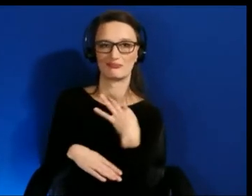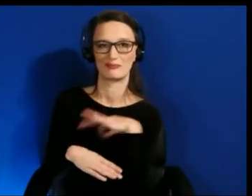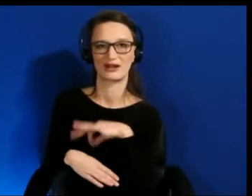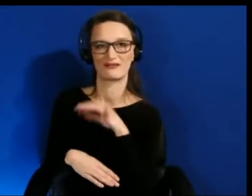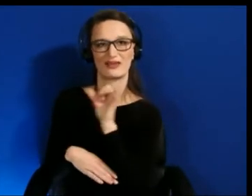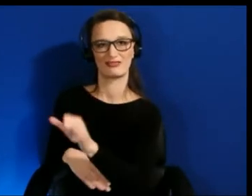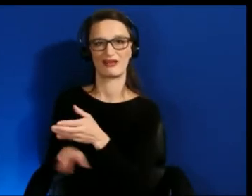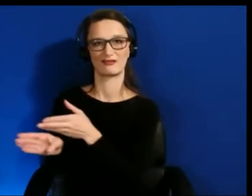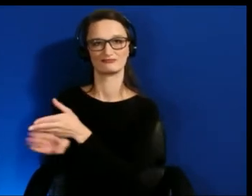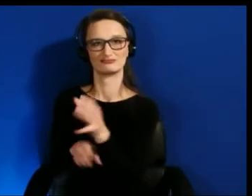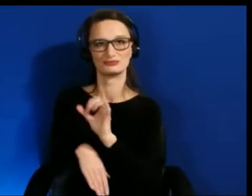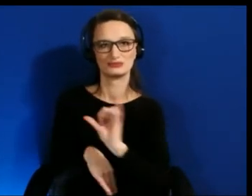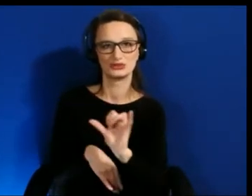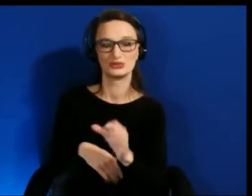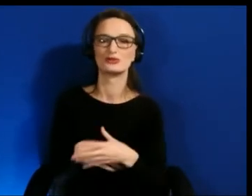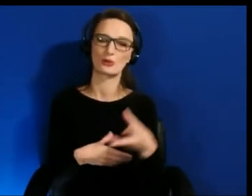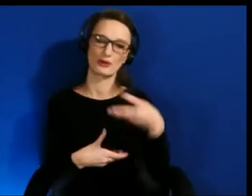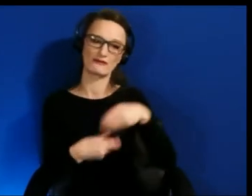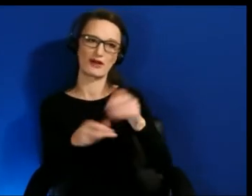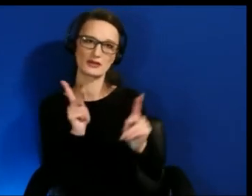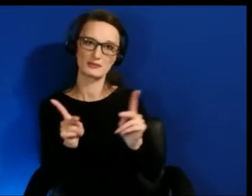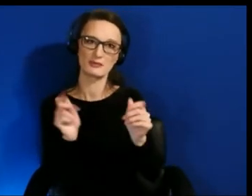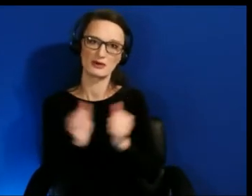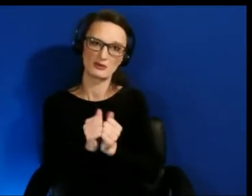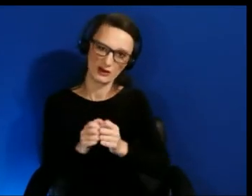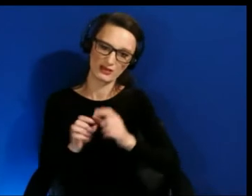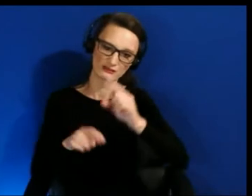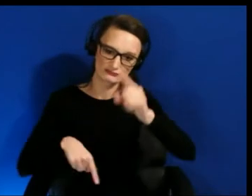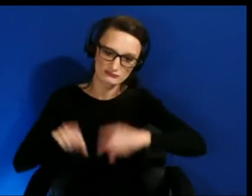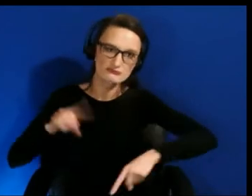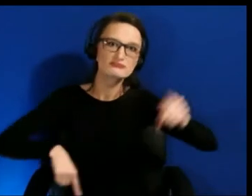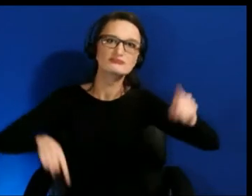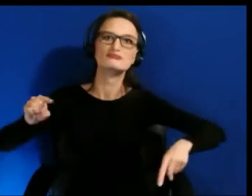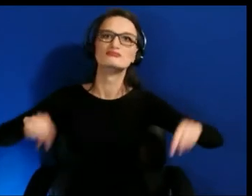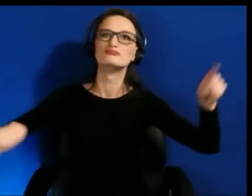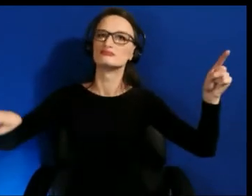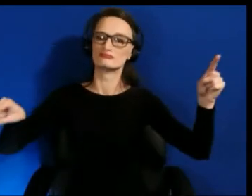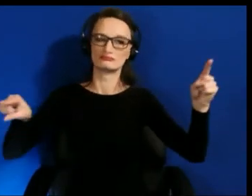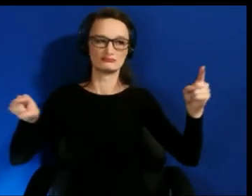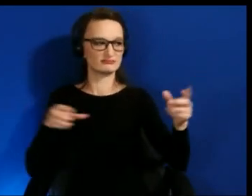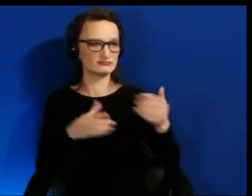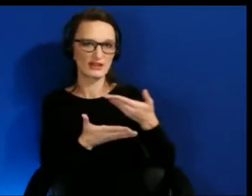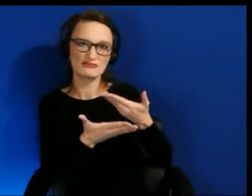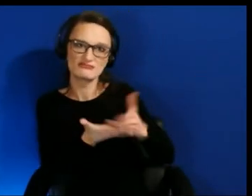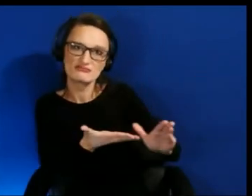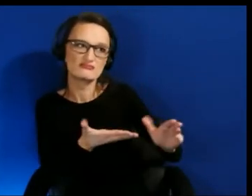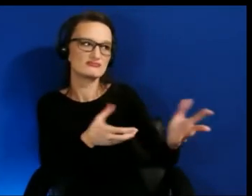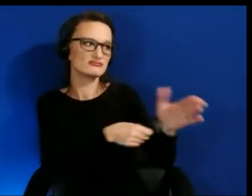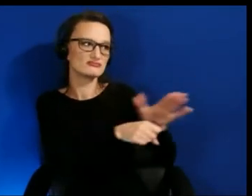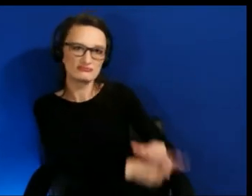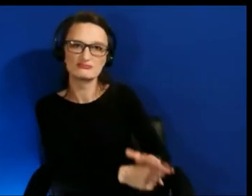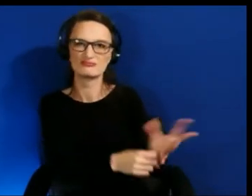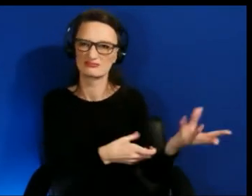ends of the spectrum at the beginning of the design process is huge, I think, for XR.